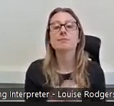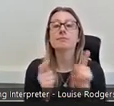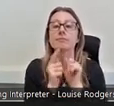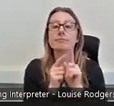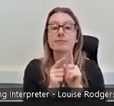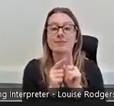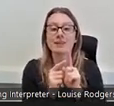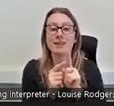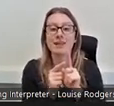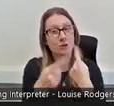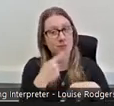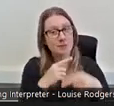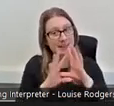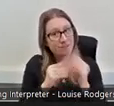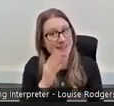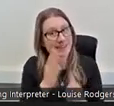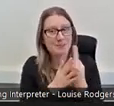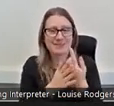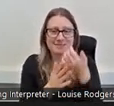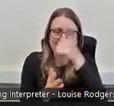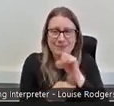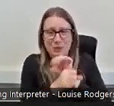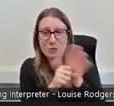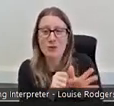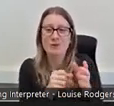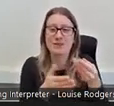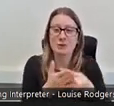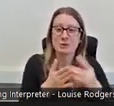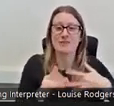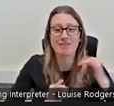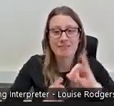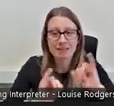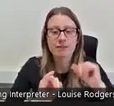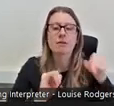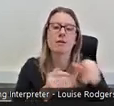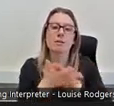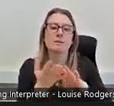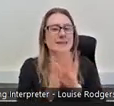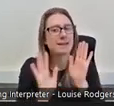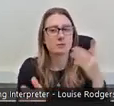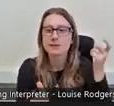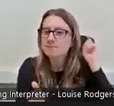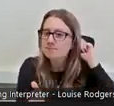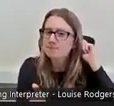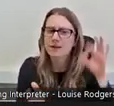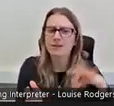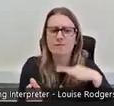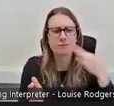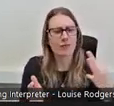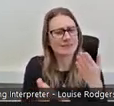you know, Covid, cost of living, it's being mindful that volunteers are exhausted so how can we help